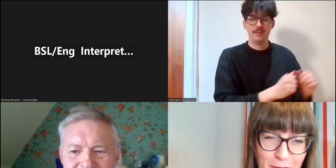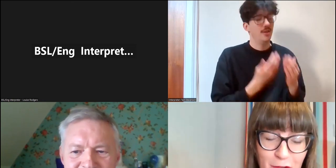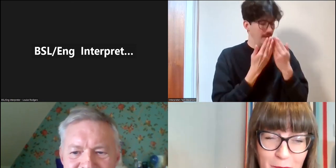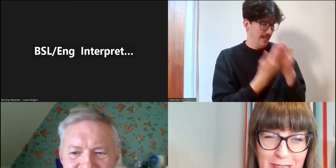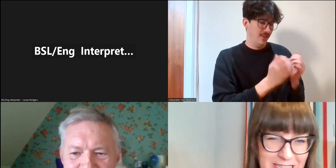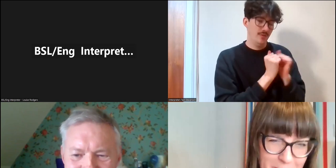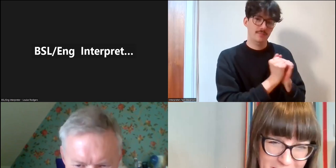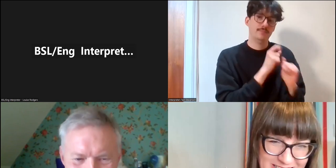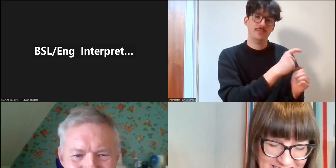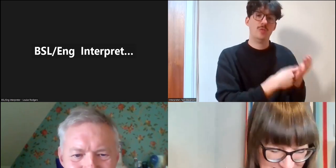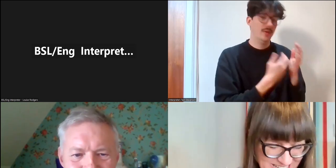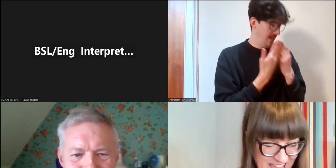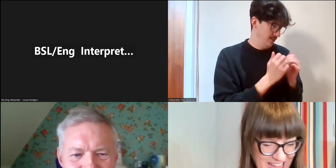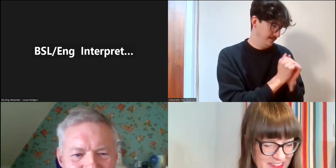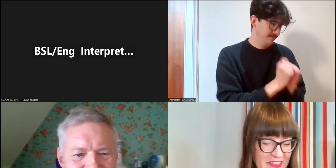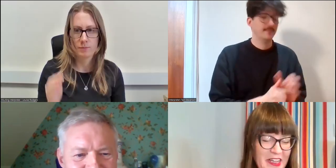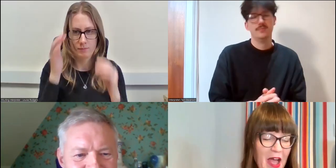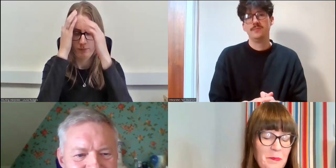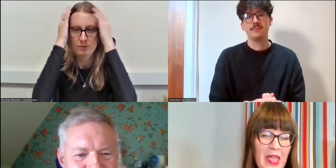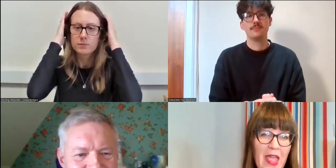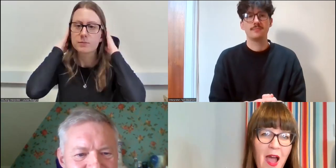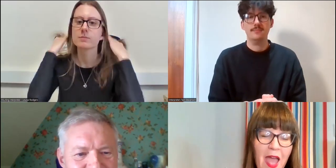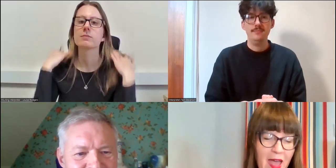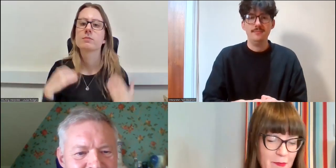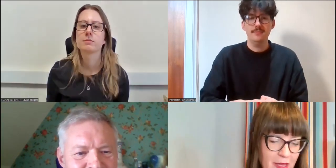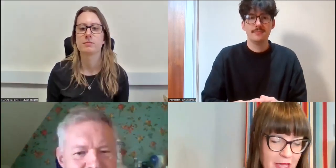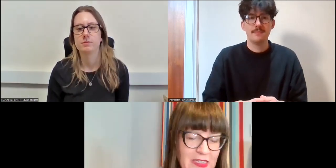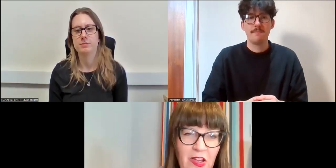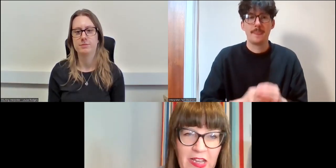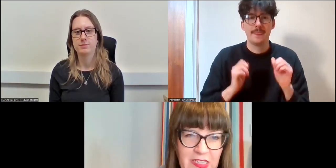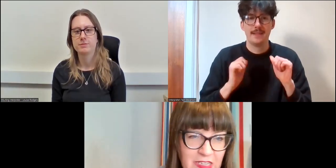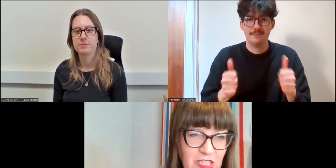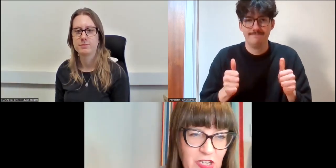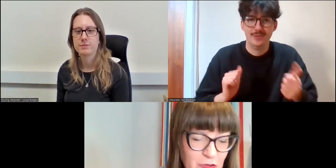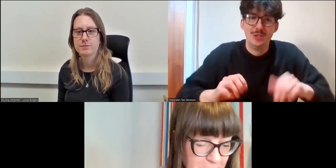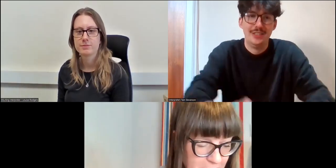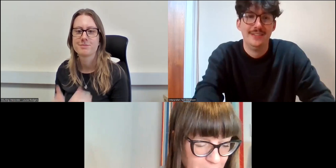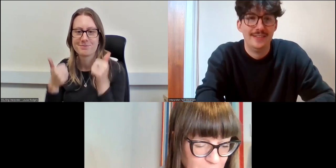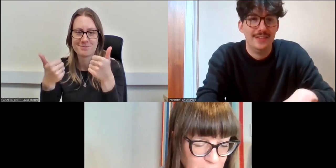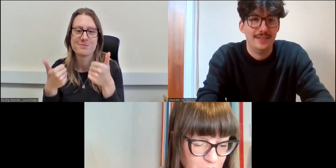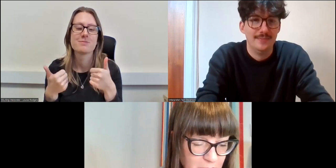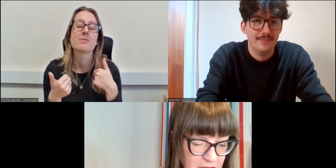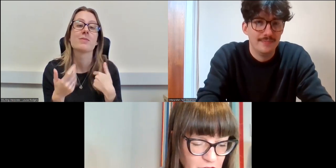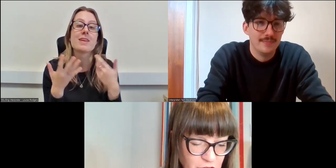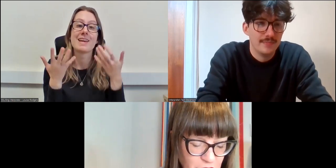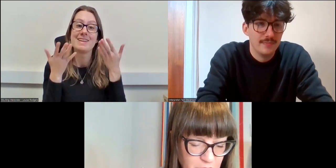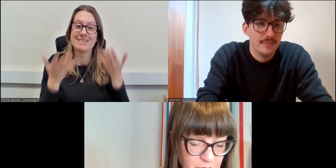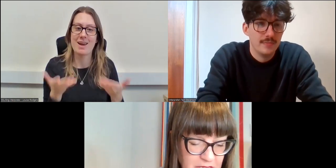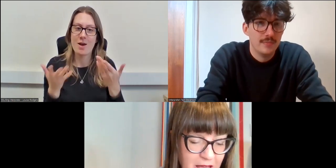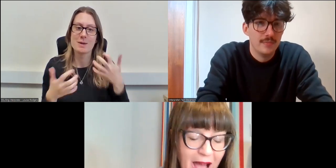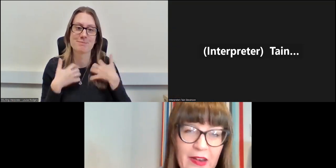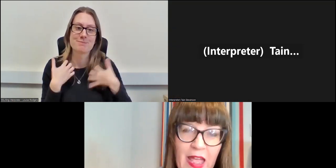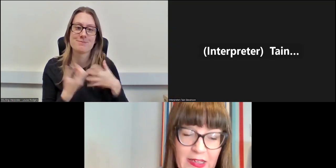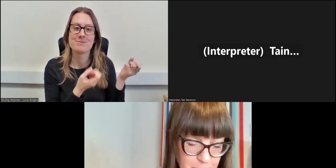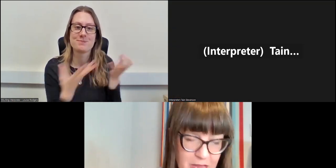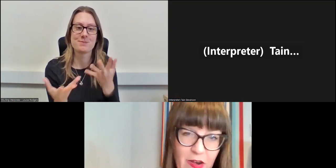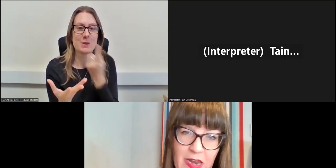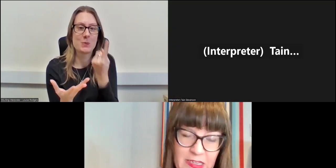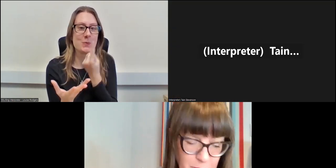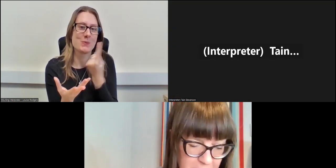for participating today, and I am excited to be able to introduce our next speaker. Our next